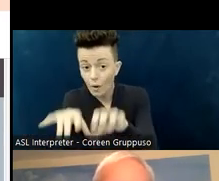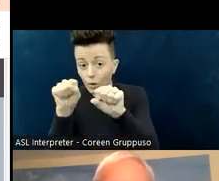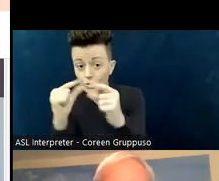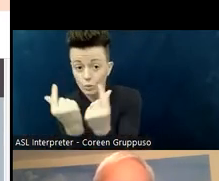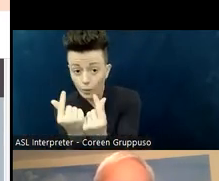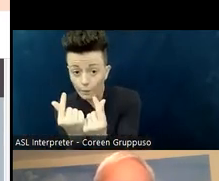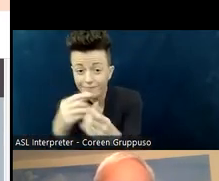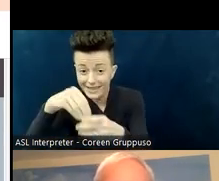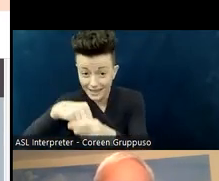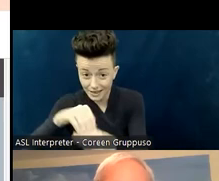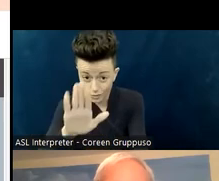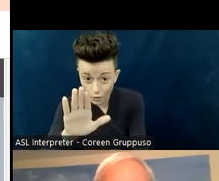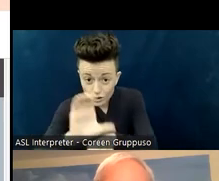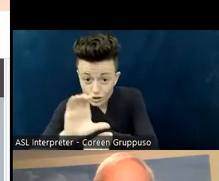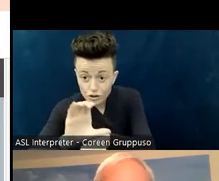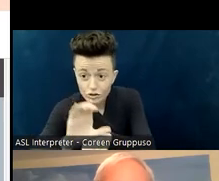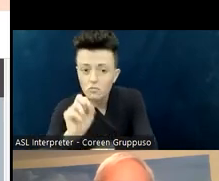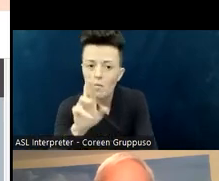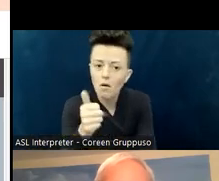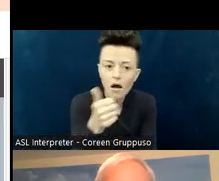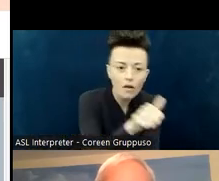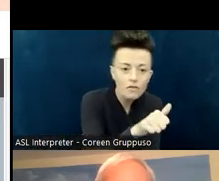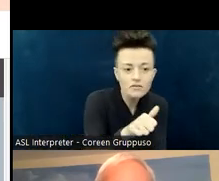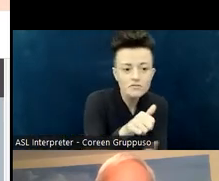We will be giving out a lot more information about that very soon.